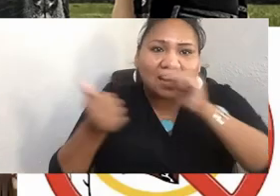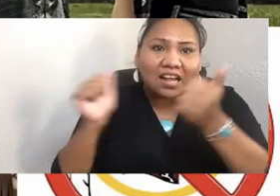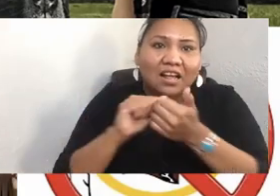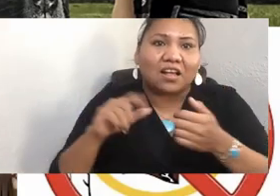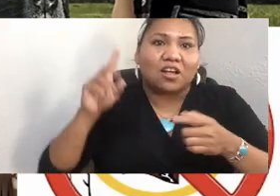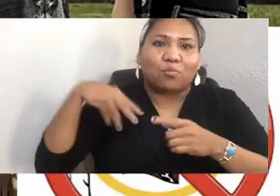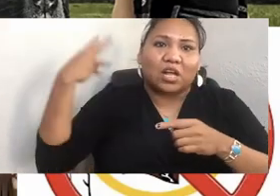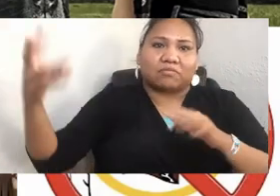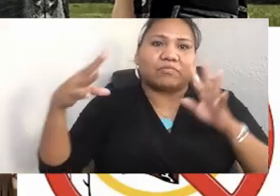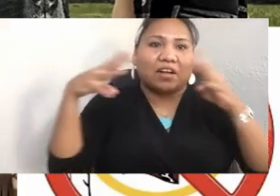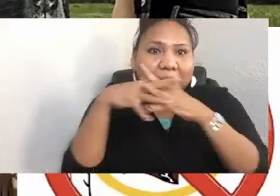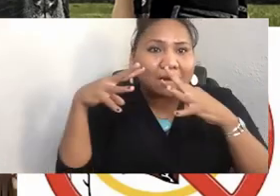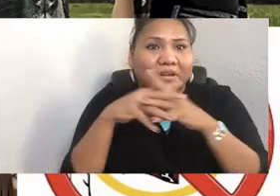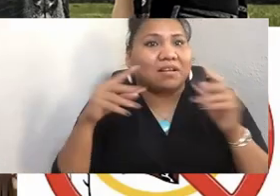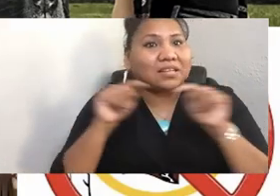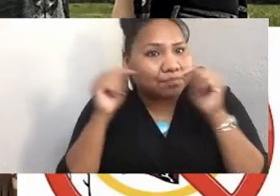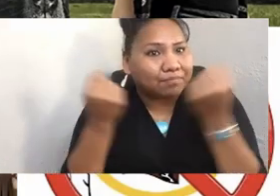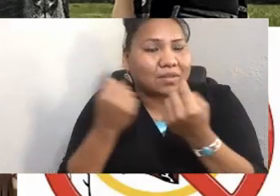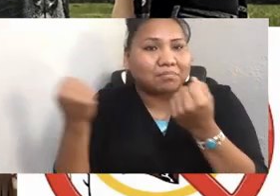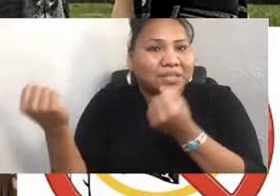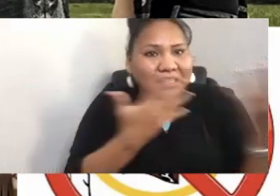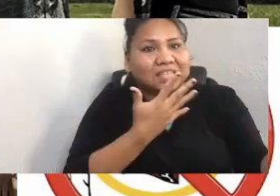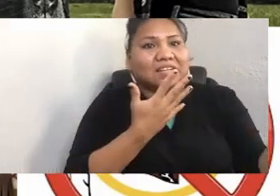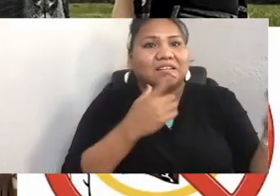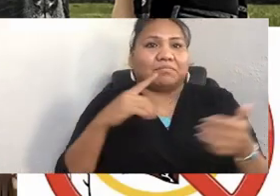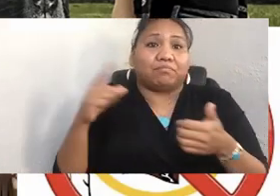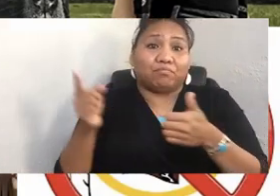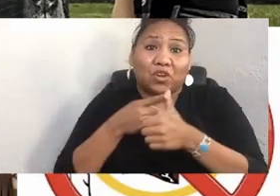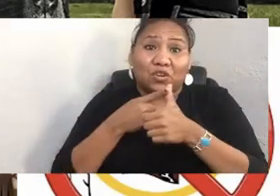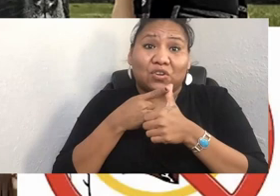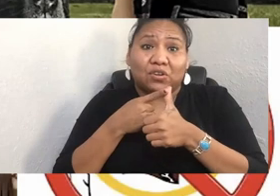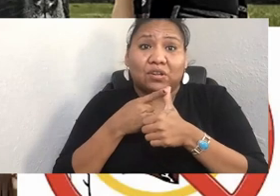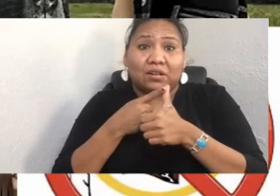First Nations children, who were never returned from residential schools, are finally being discovered.